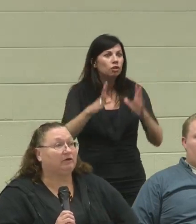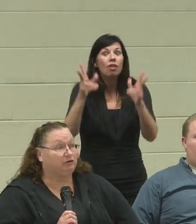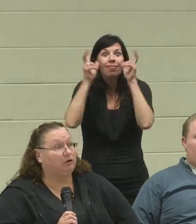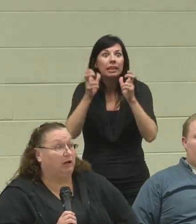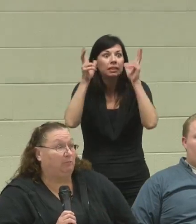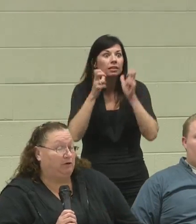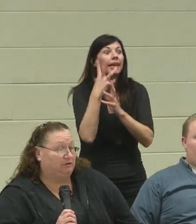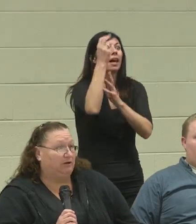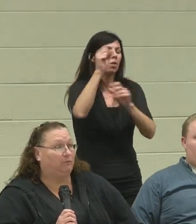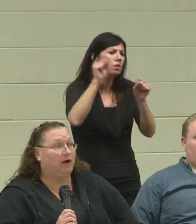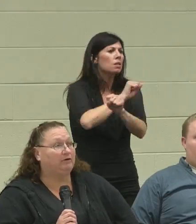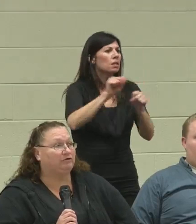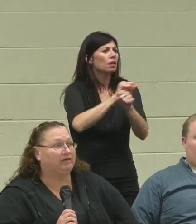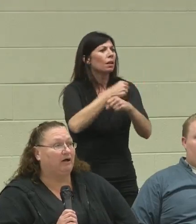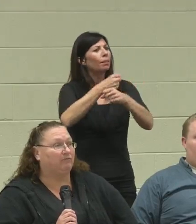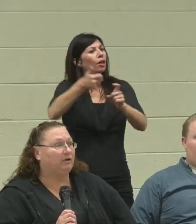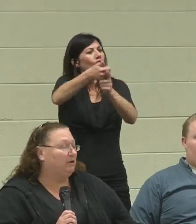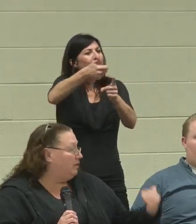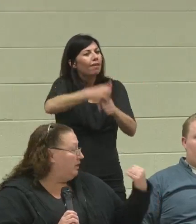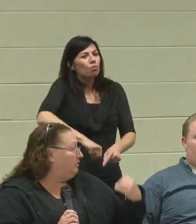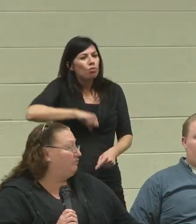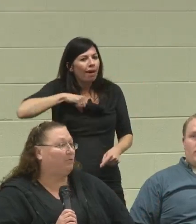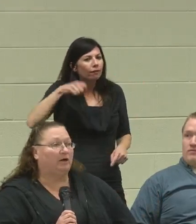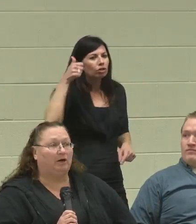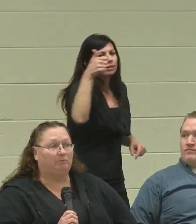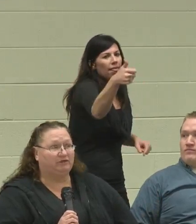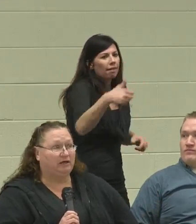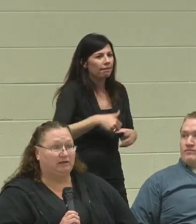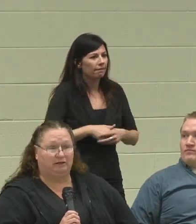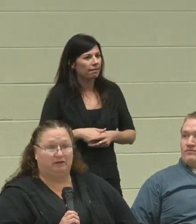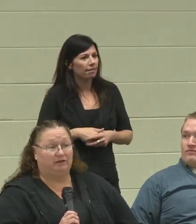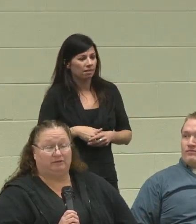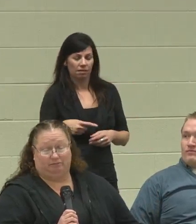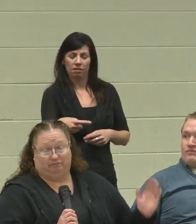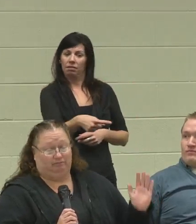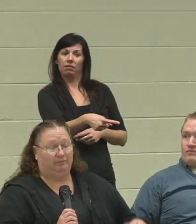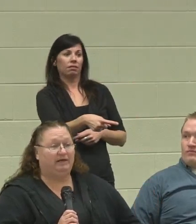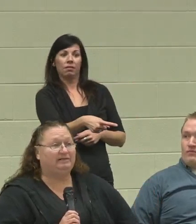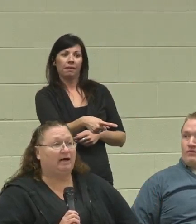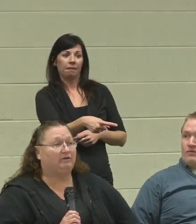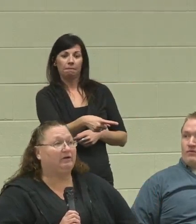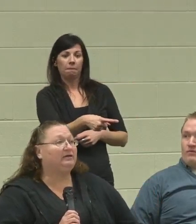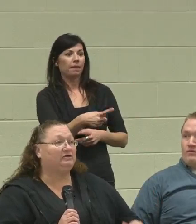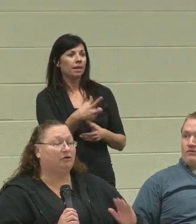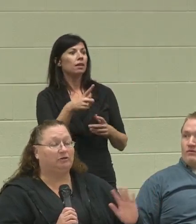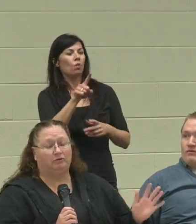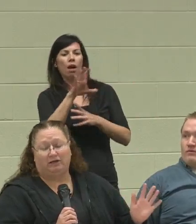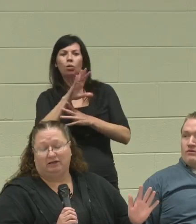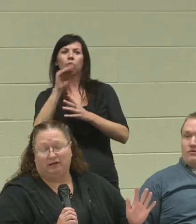and make yourself proud of yourself! I mean, from 100% he's out there. He can show you anything